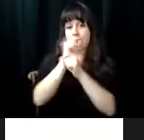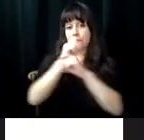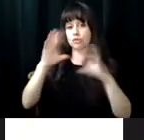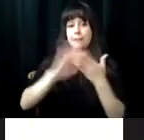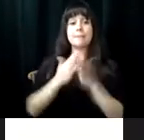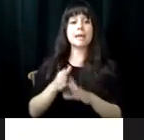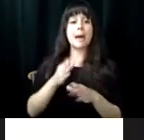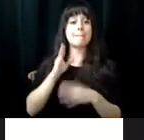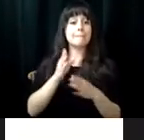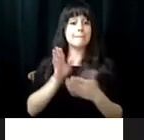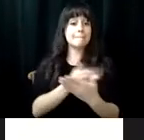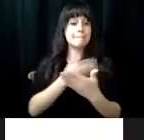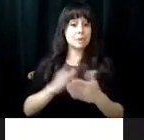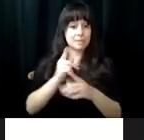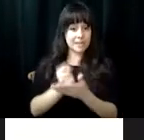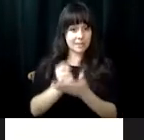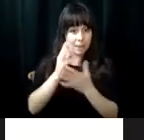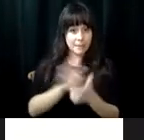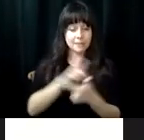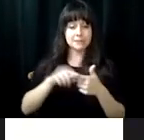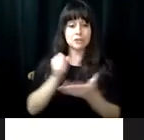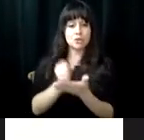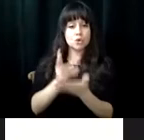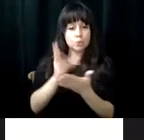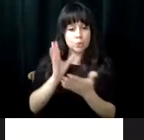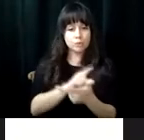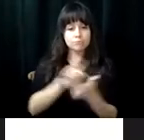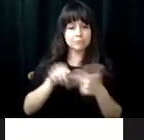My name is alley. >> My dream is to become either